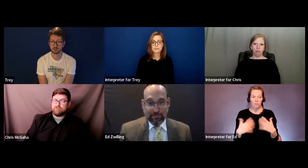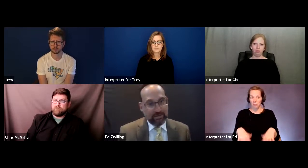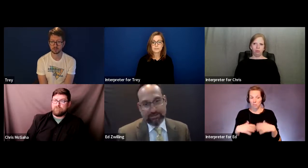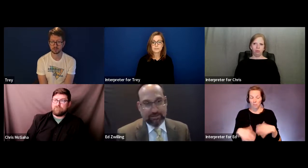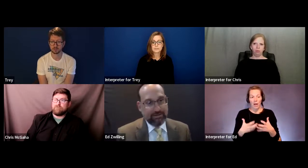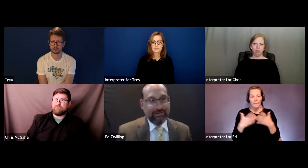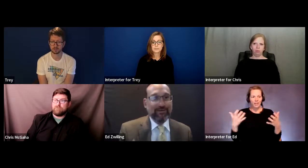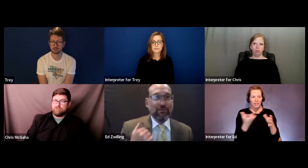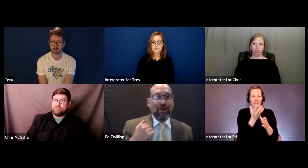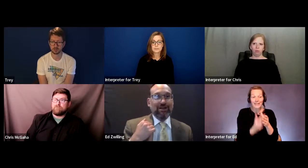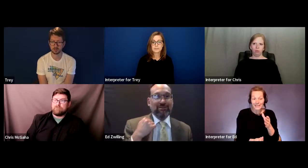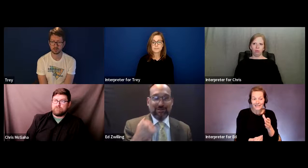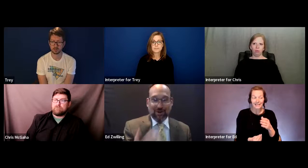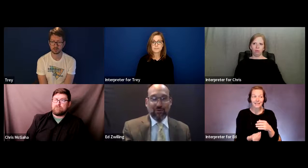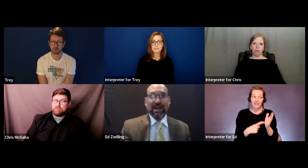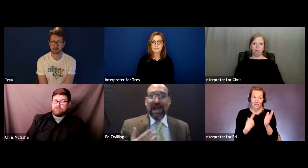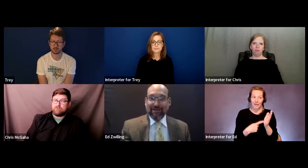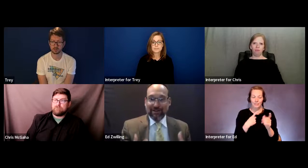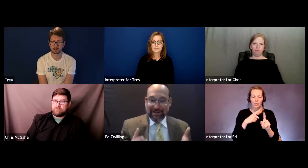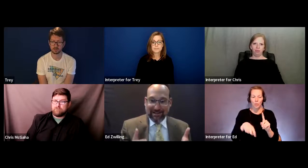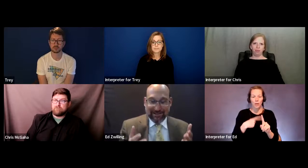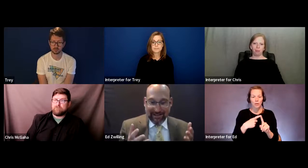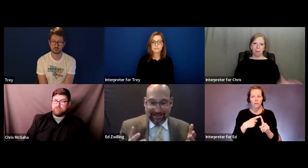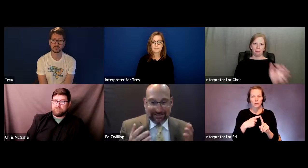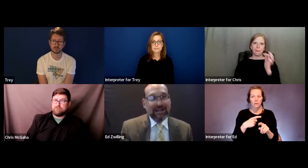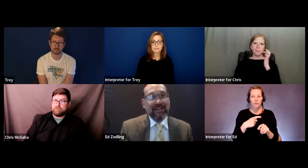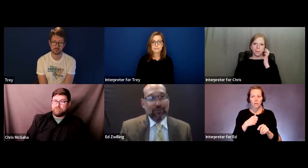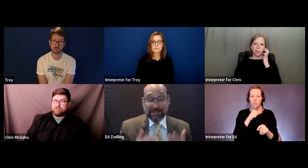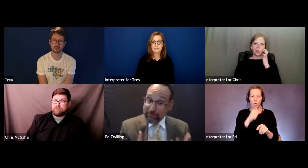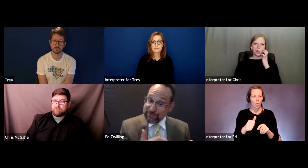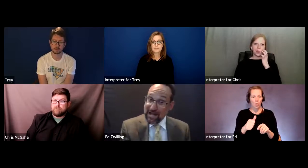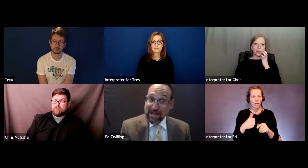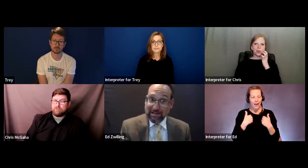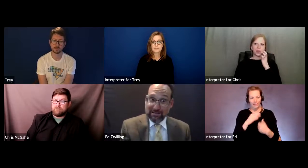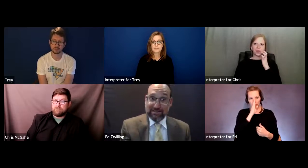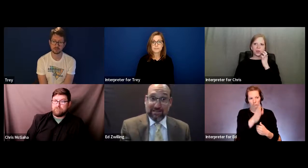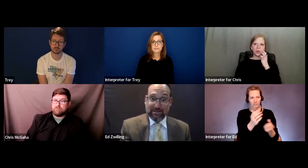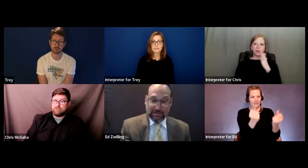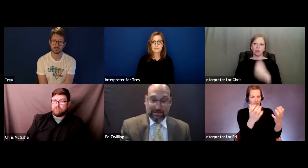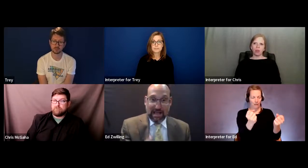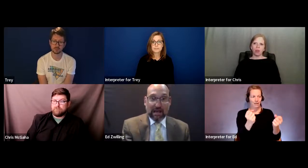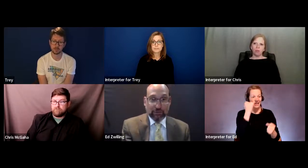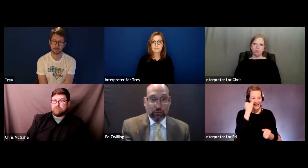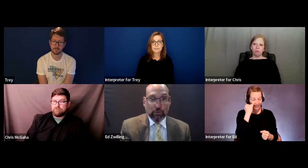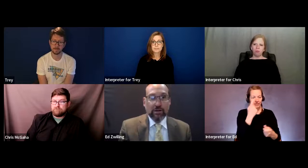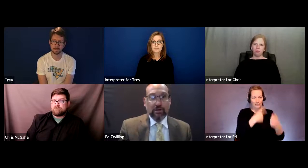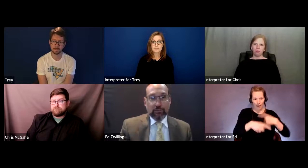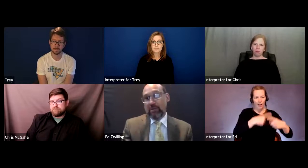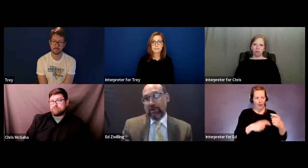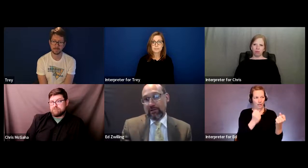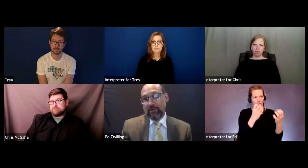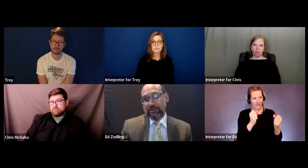missed when you don't have it in sign language if sign is the actual primary language.